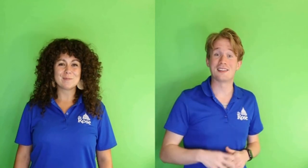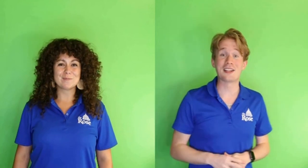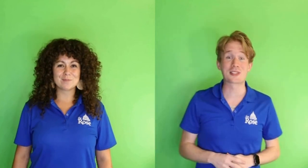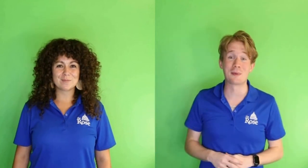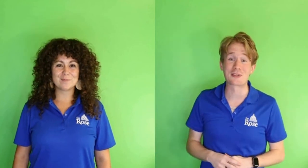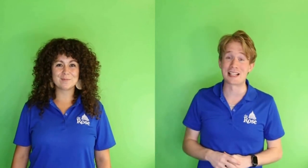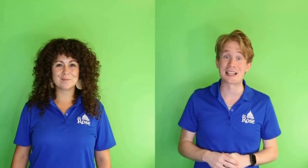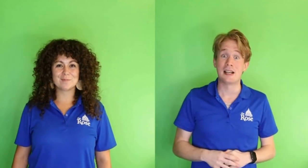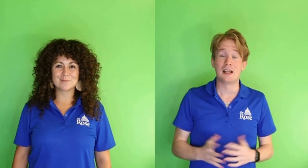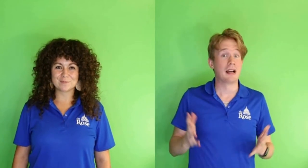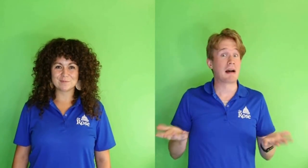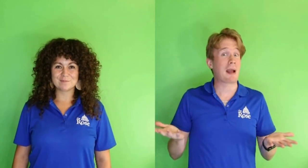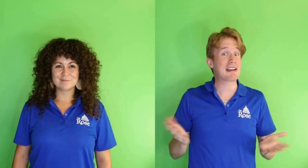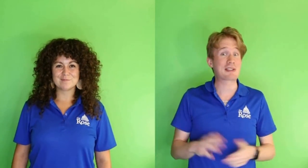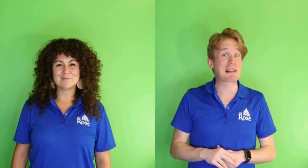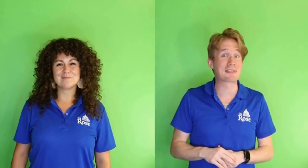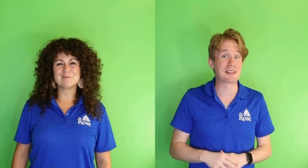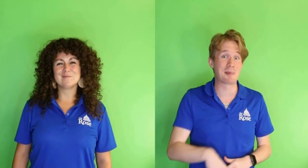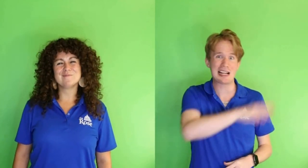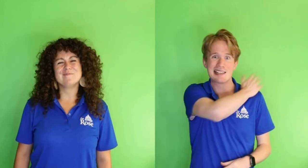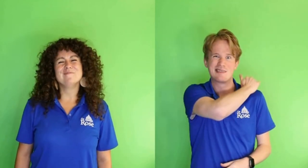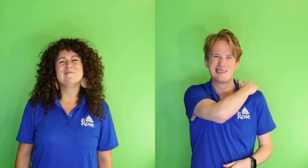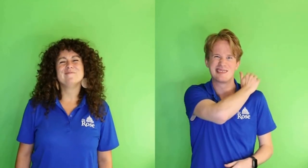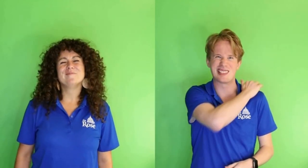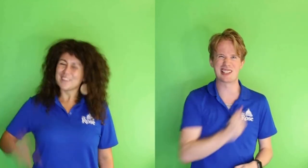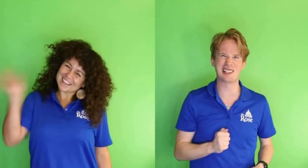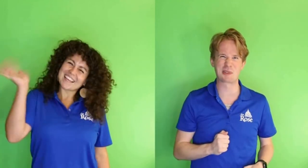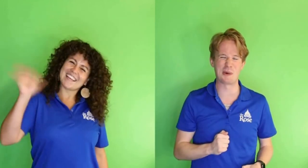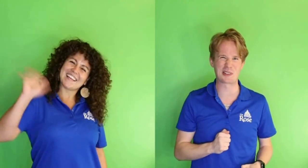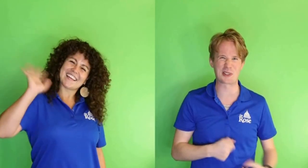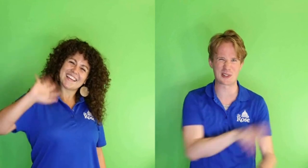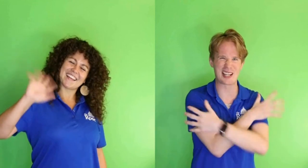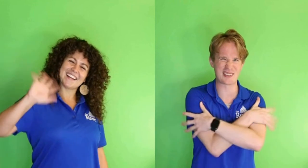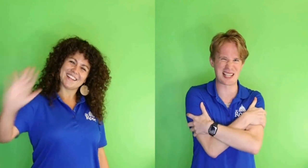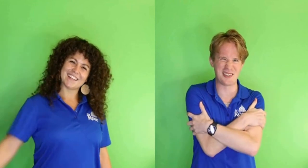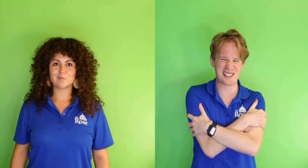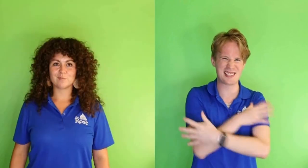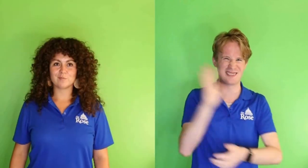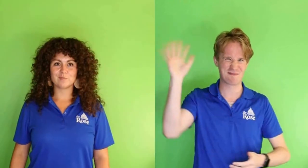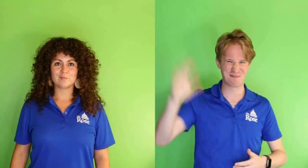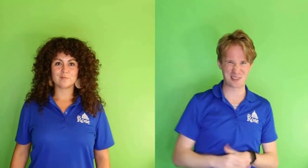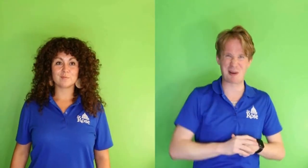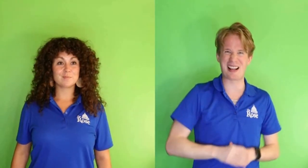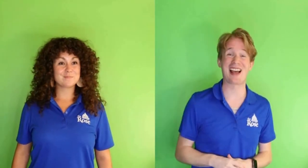Thank you so much, friends! Pat yourselves on the back and hug your wonderful creative selves. Good bye.